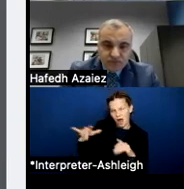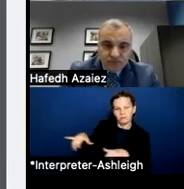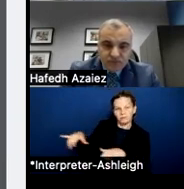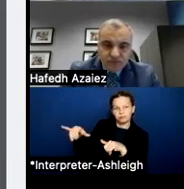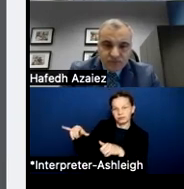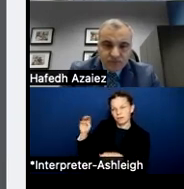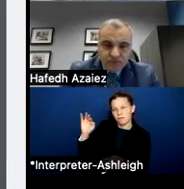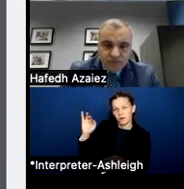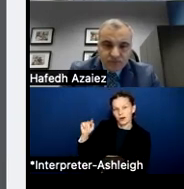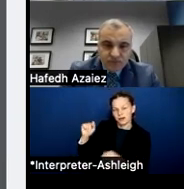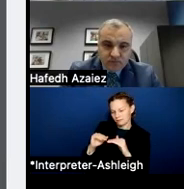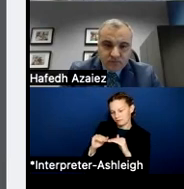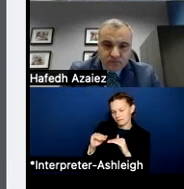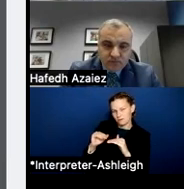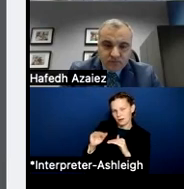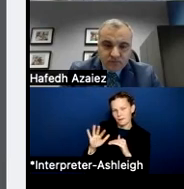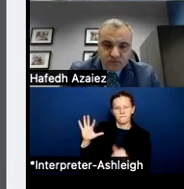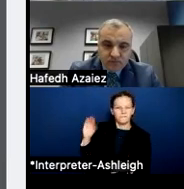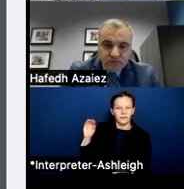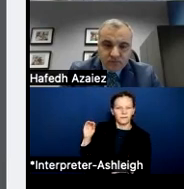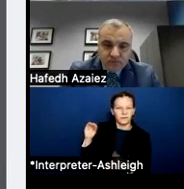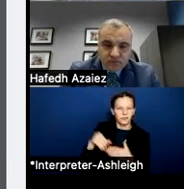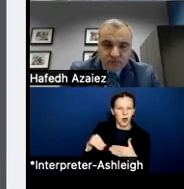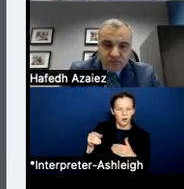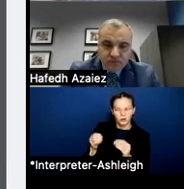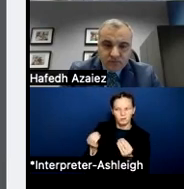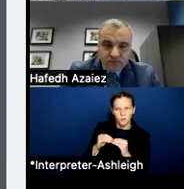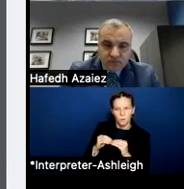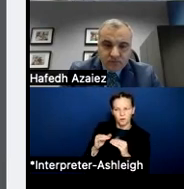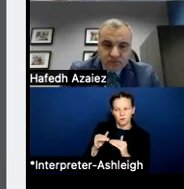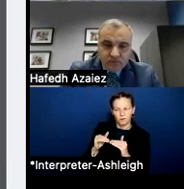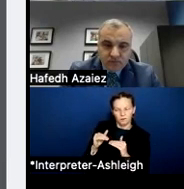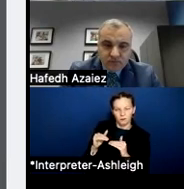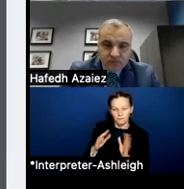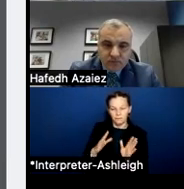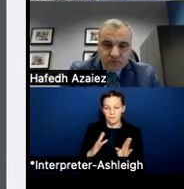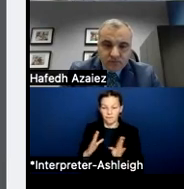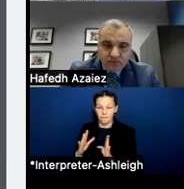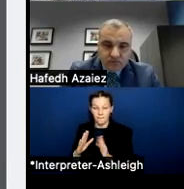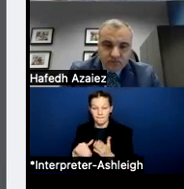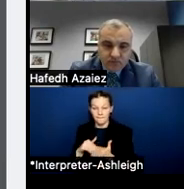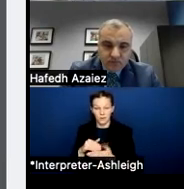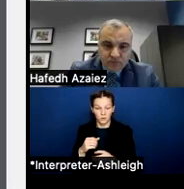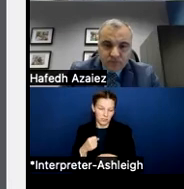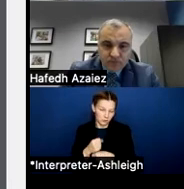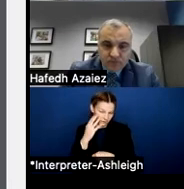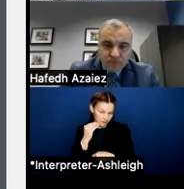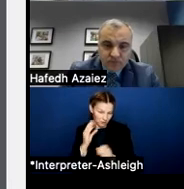It's about $50 higher in the median. And we're still very competitive in those middle years. Thanks to that significant investment last year.